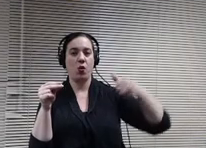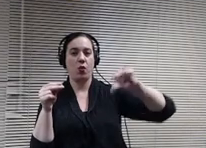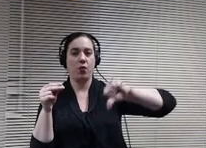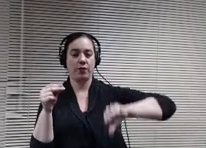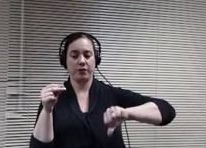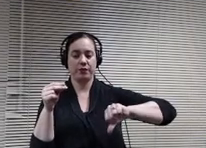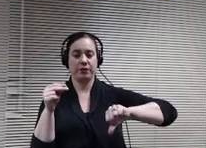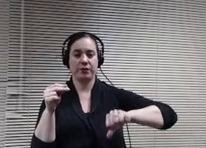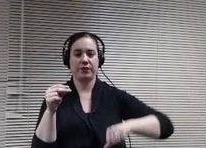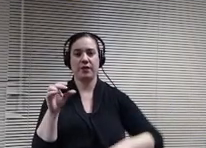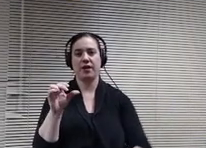hi.